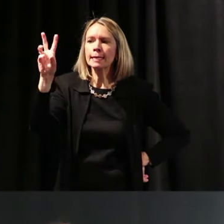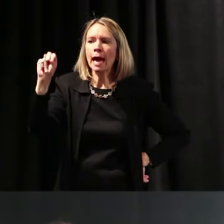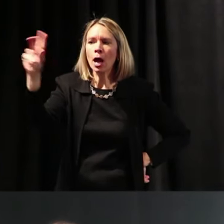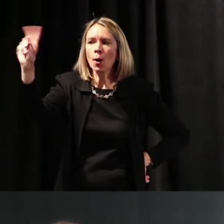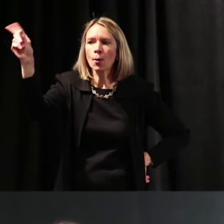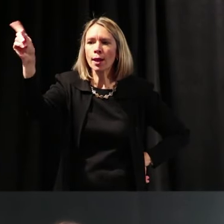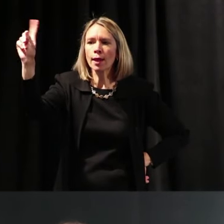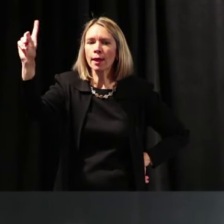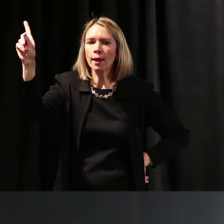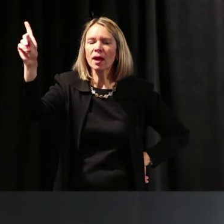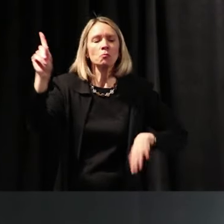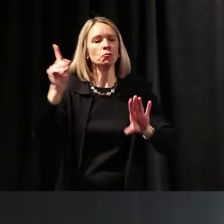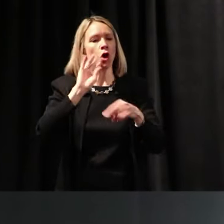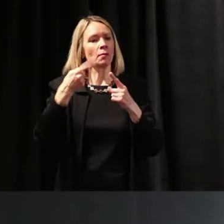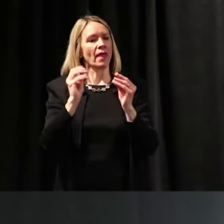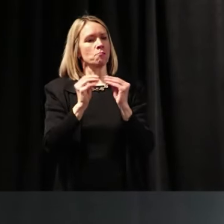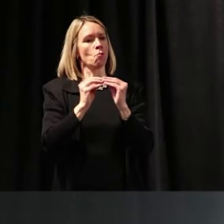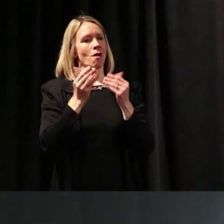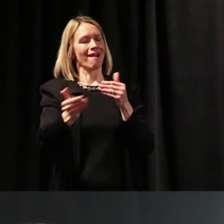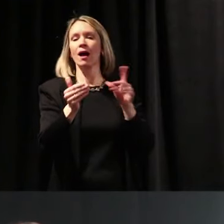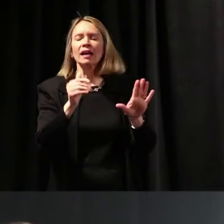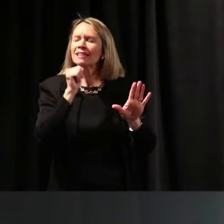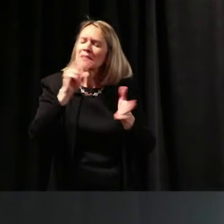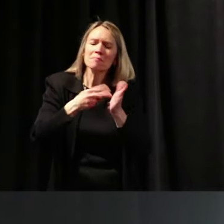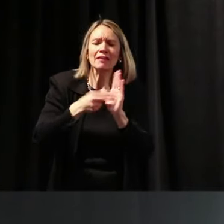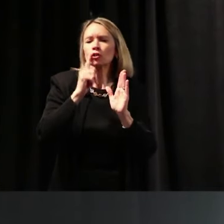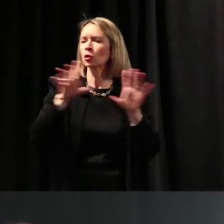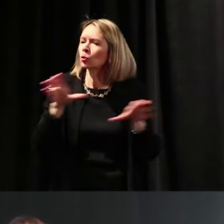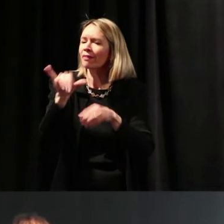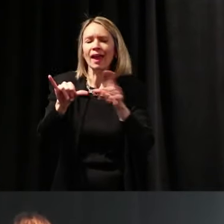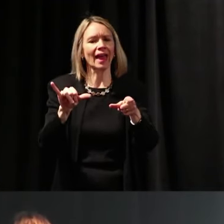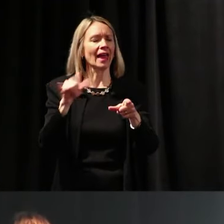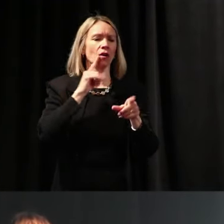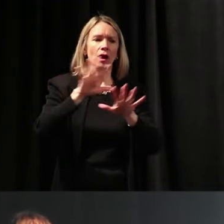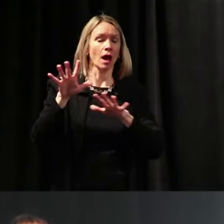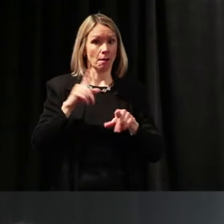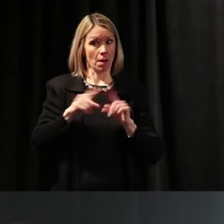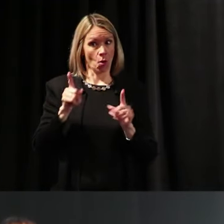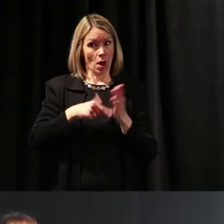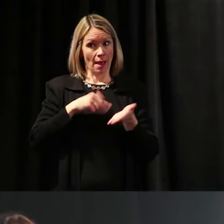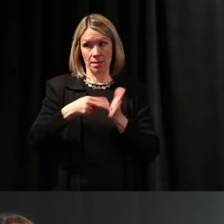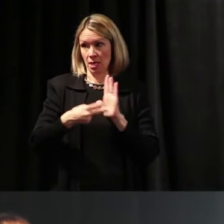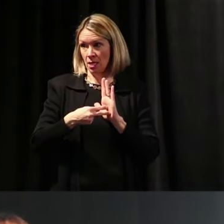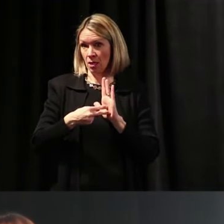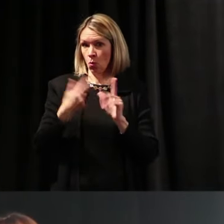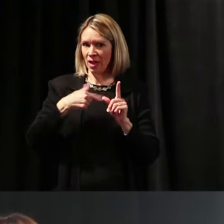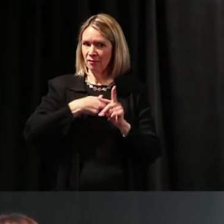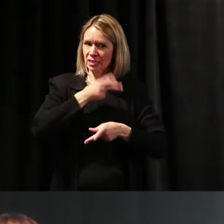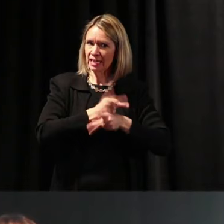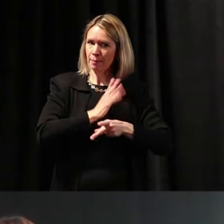I'm not saying that you parents are dumbing them down or that the professionals are, but what I'm saying is, we have to keep those expectations high